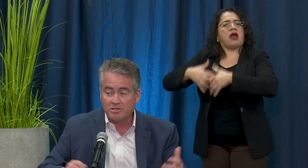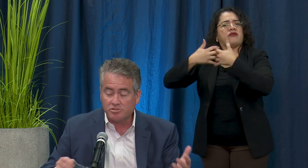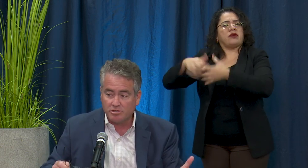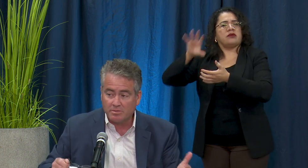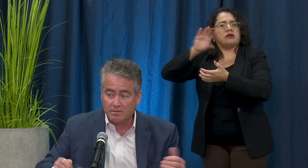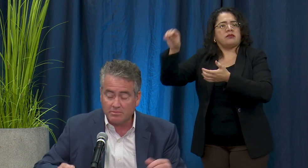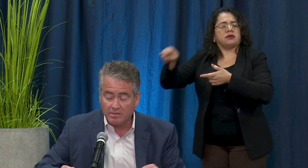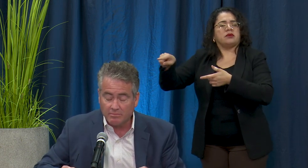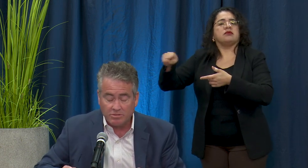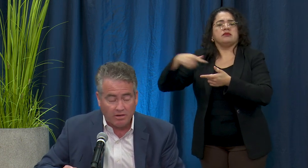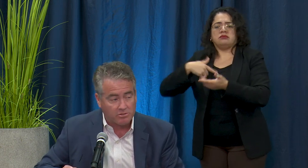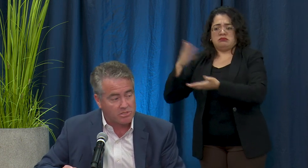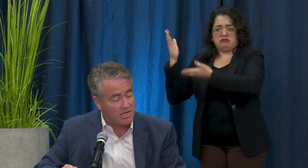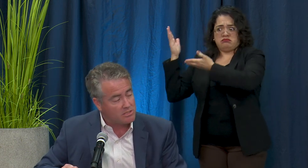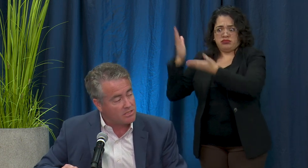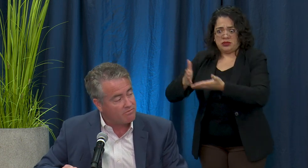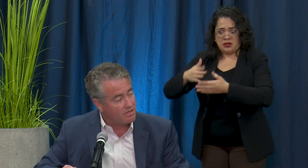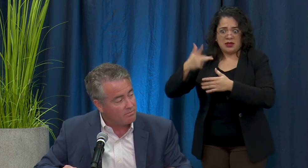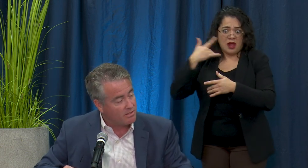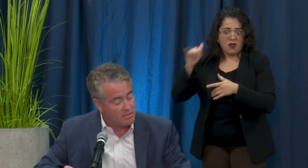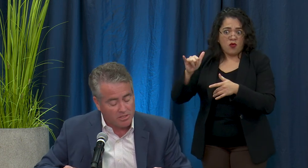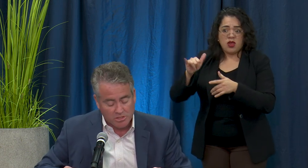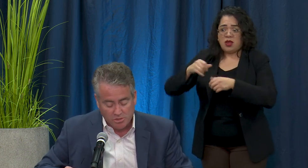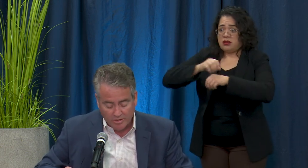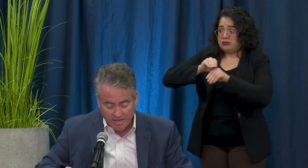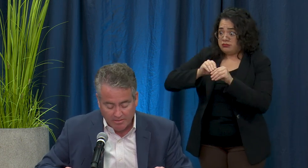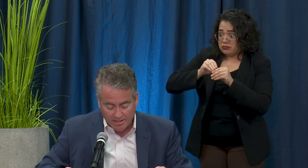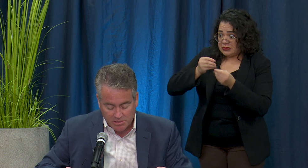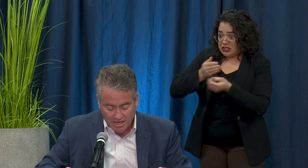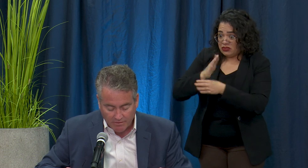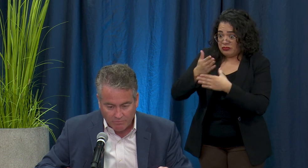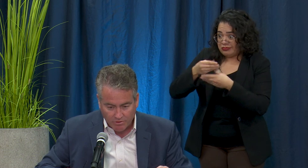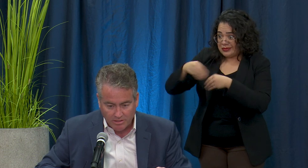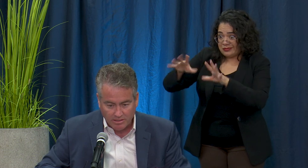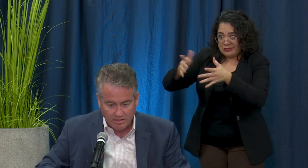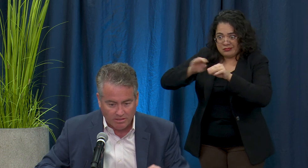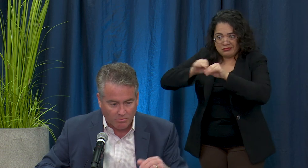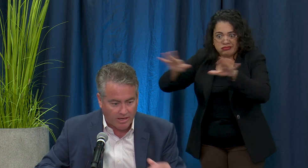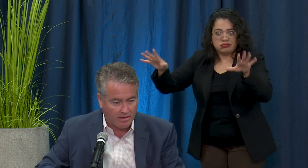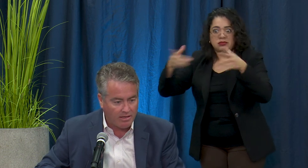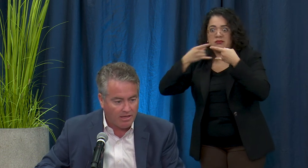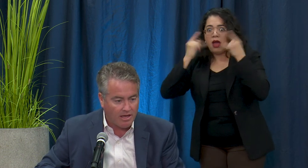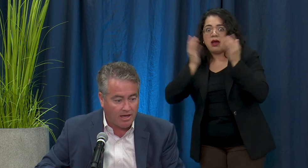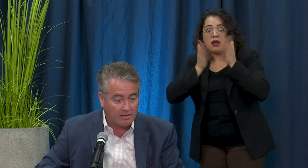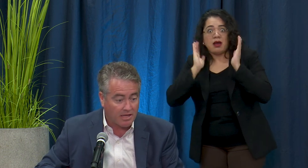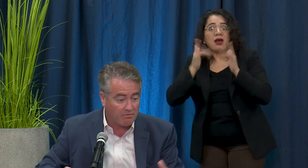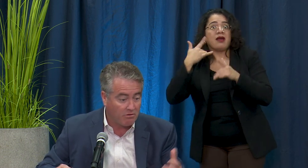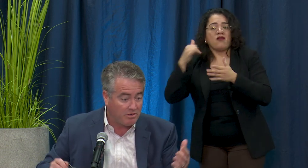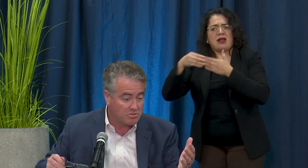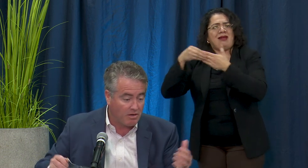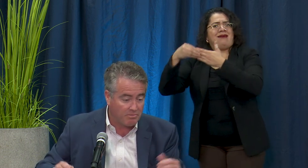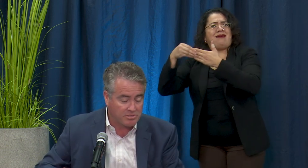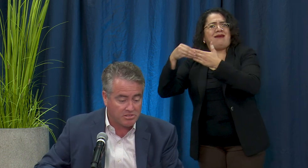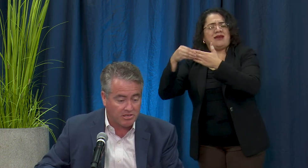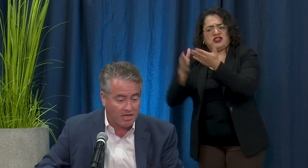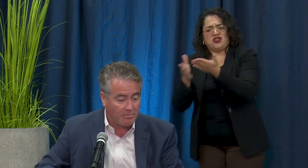and distributed them them to other states if need be. So again that's California leading the way. California is well-positioned to help